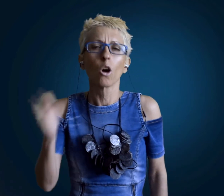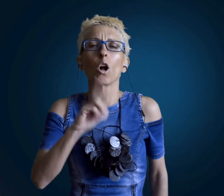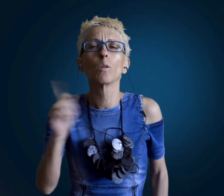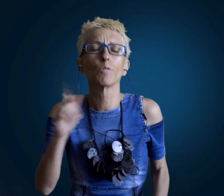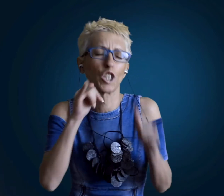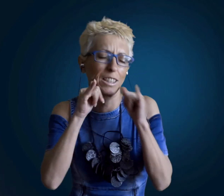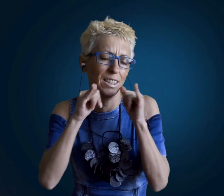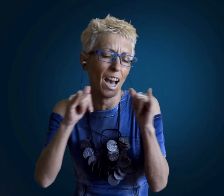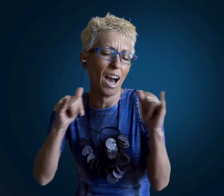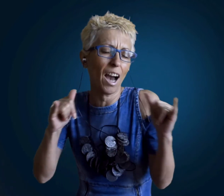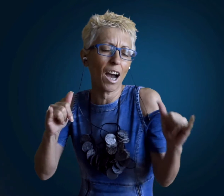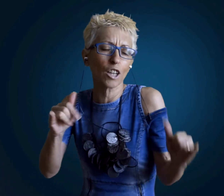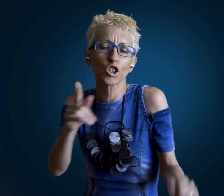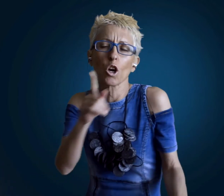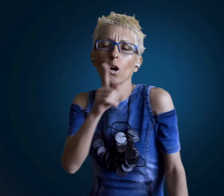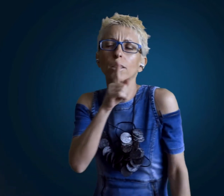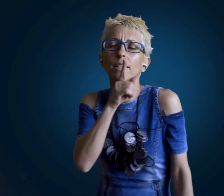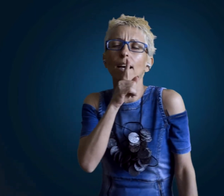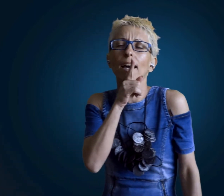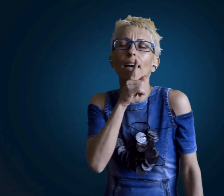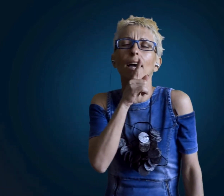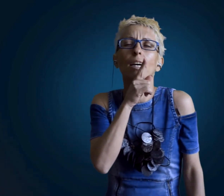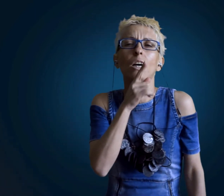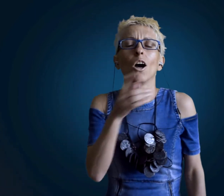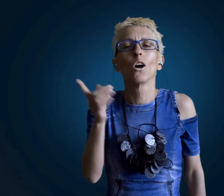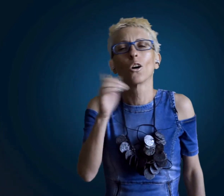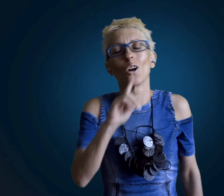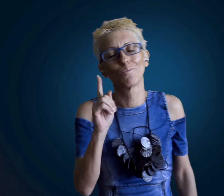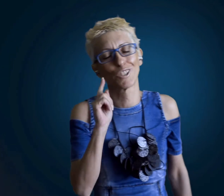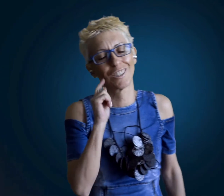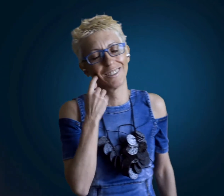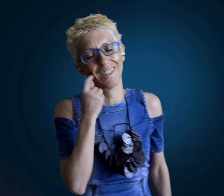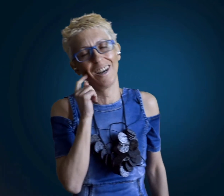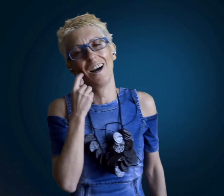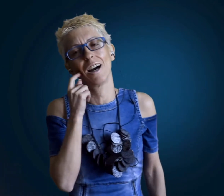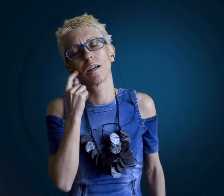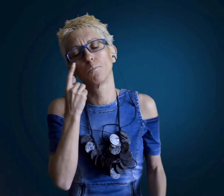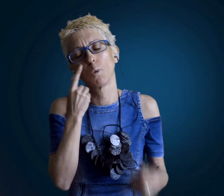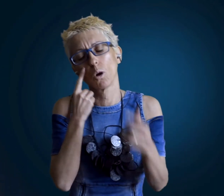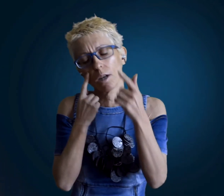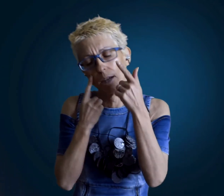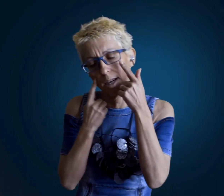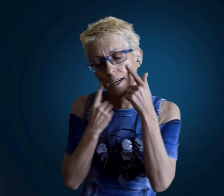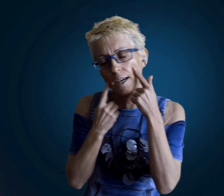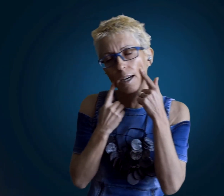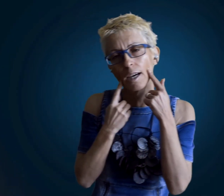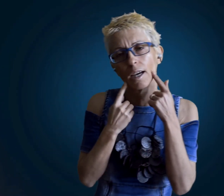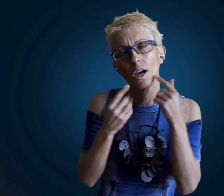anyone who yell silent anyone who laugh is crying